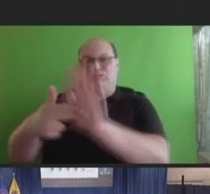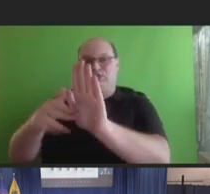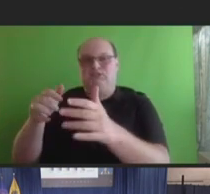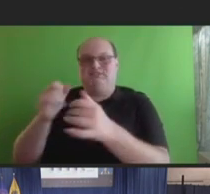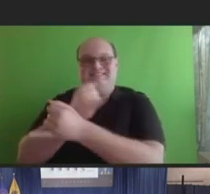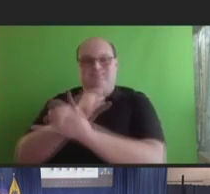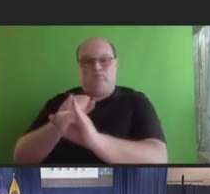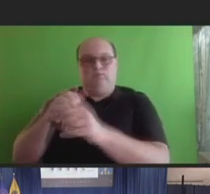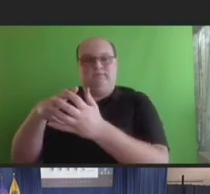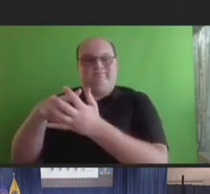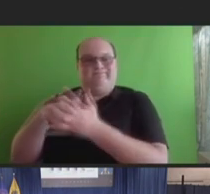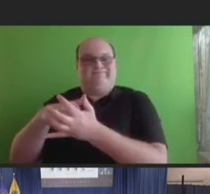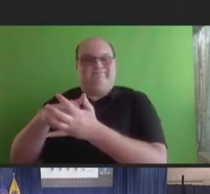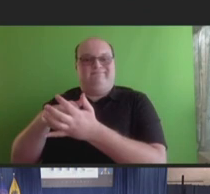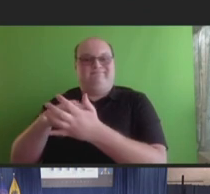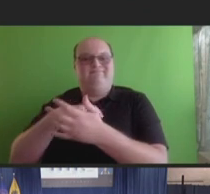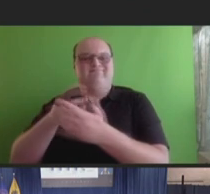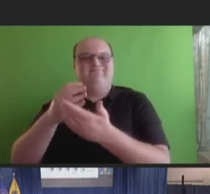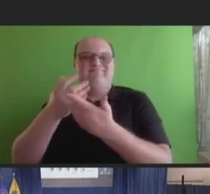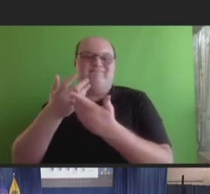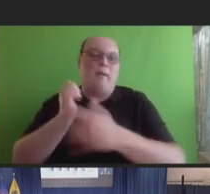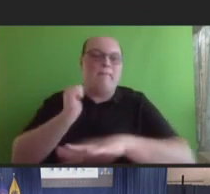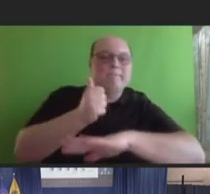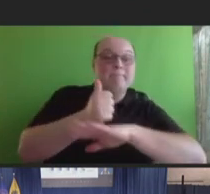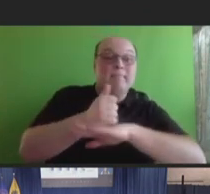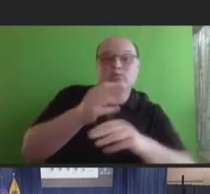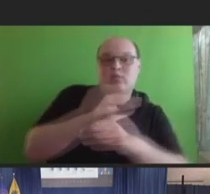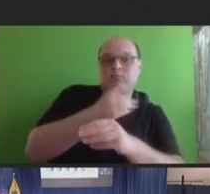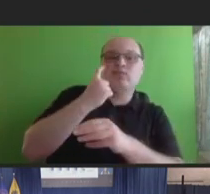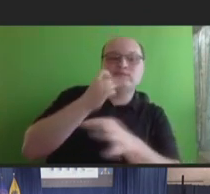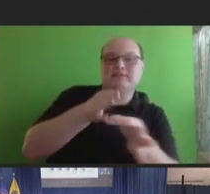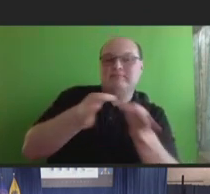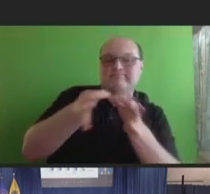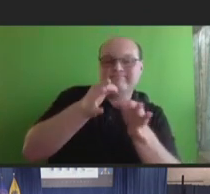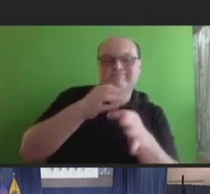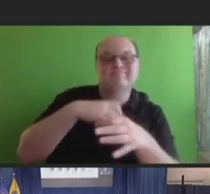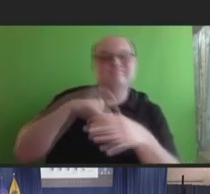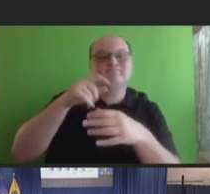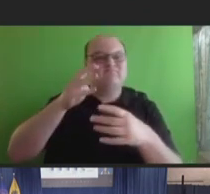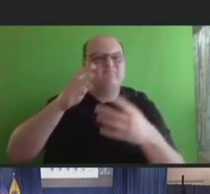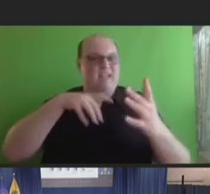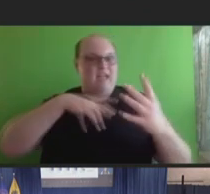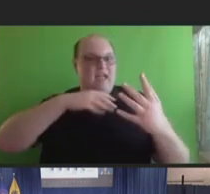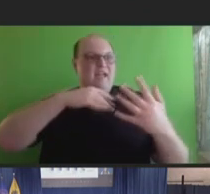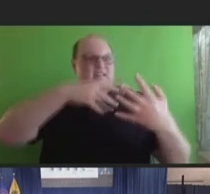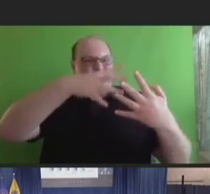on the methods that I've described. This figure shows the frequency of local and systemic